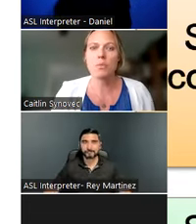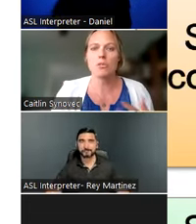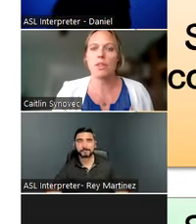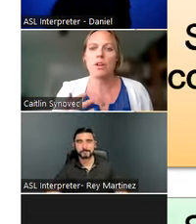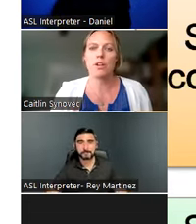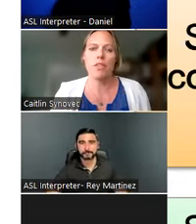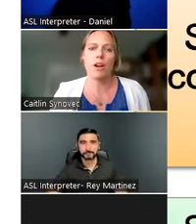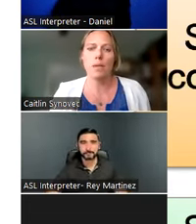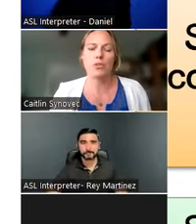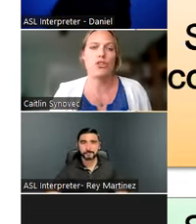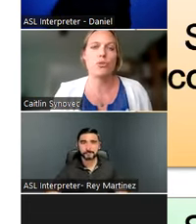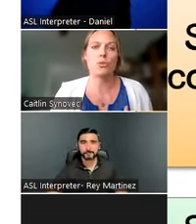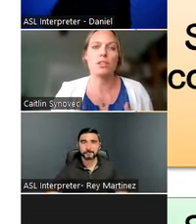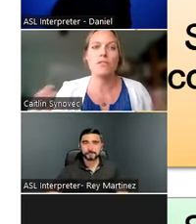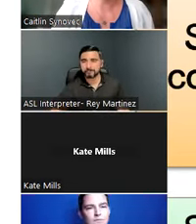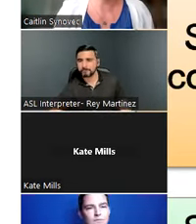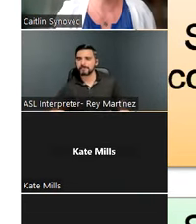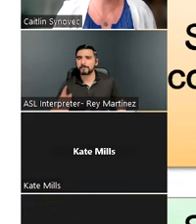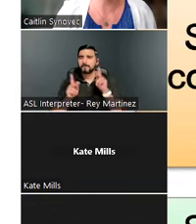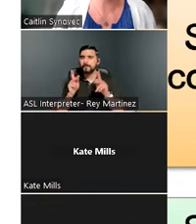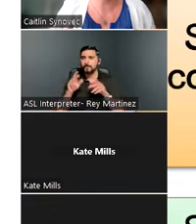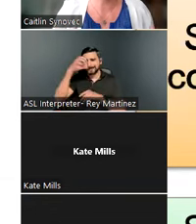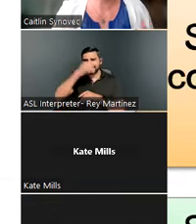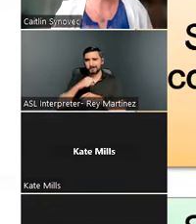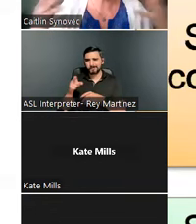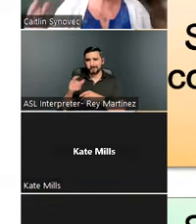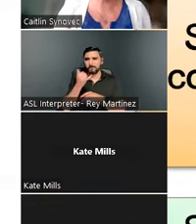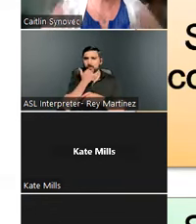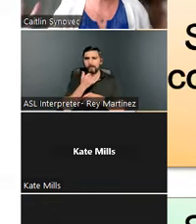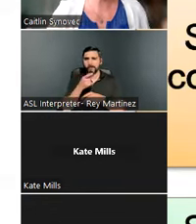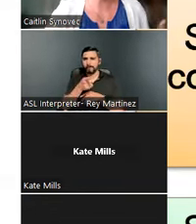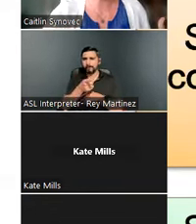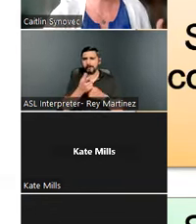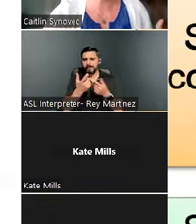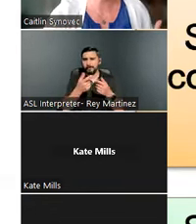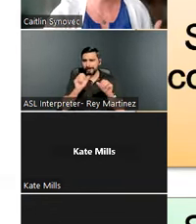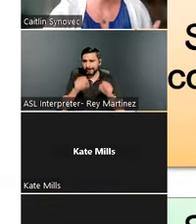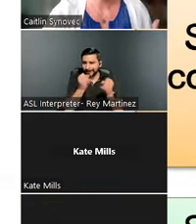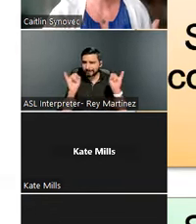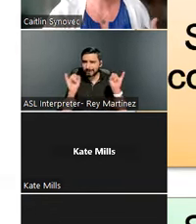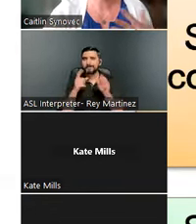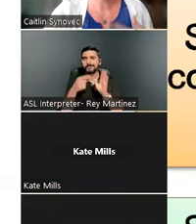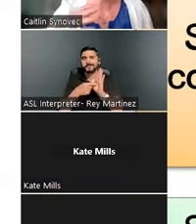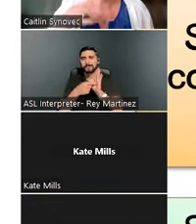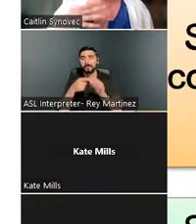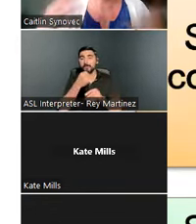around whether or not they’re able to live independently. So they may say, “Oh, there’s a brain injury, a cognitive impairment. I don't know if they can live